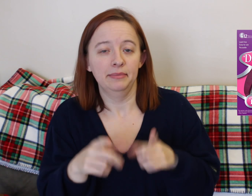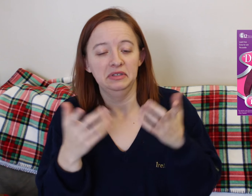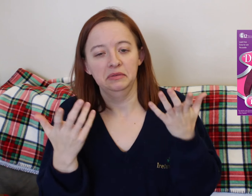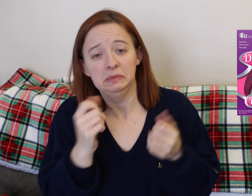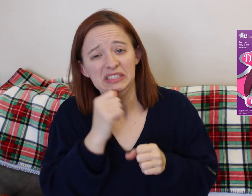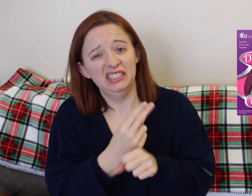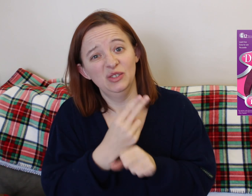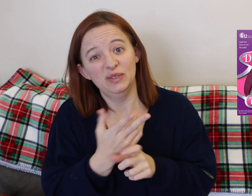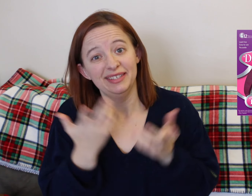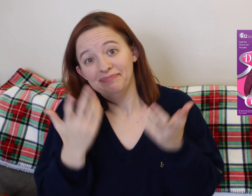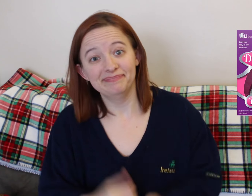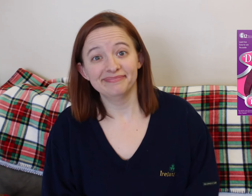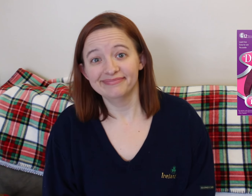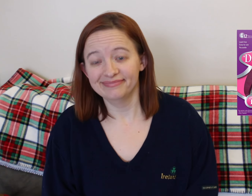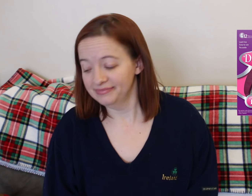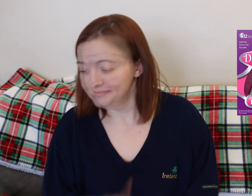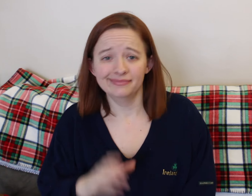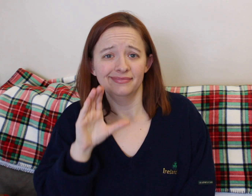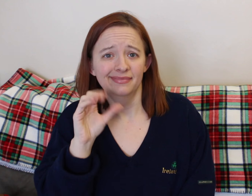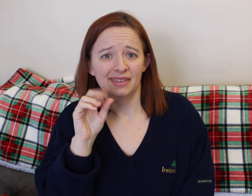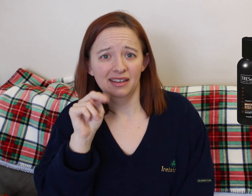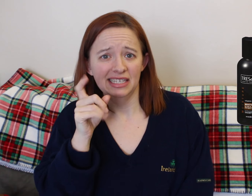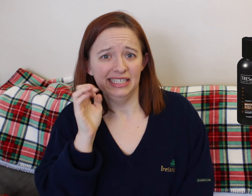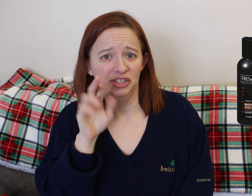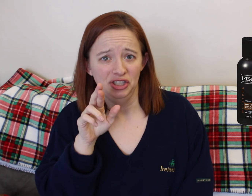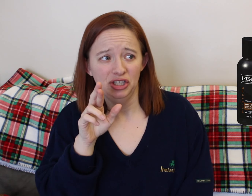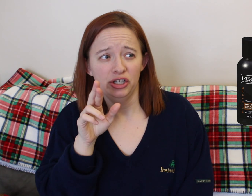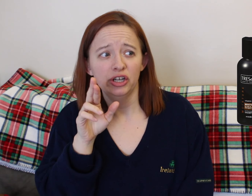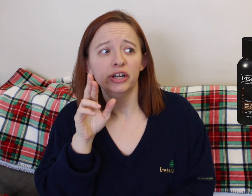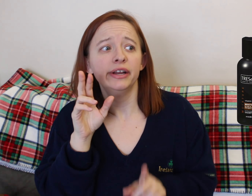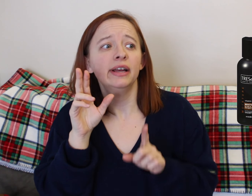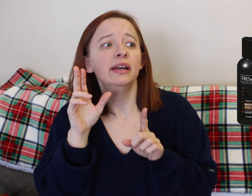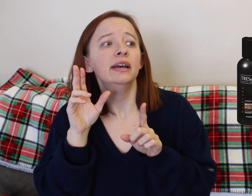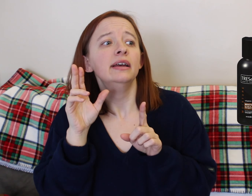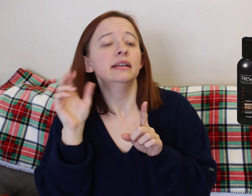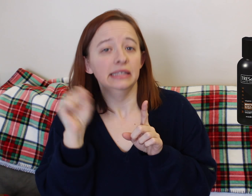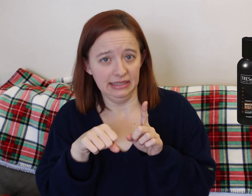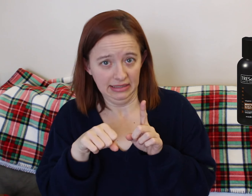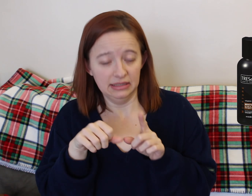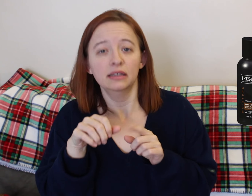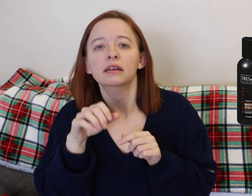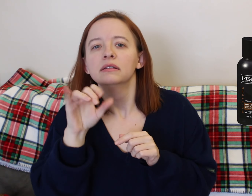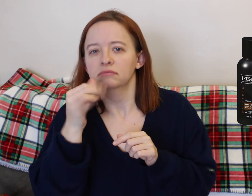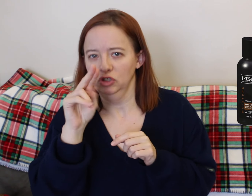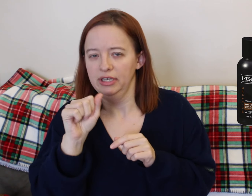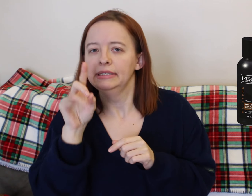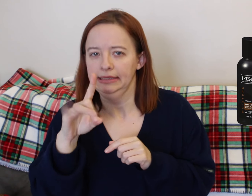Obviously I don't need it but Jenna didn't actually also. Again it's just one of those things we always have in my purse regardless.